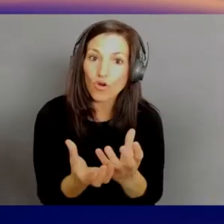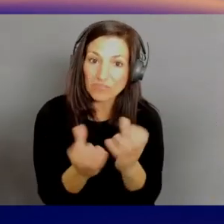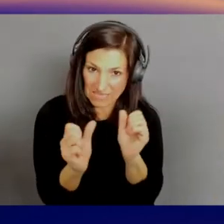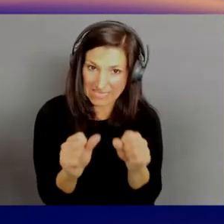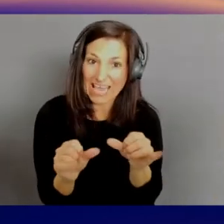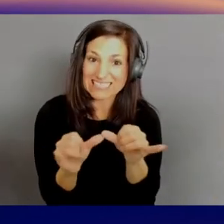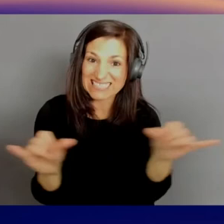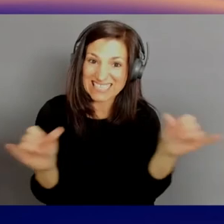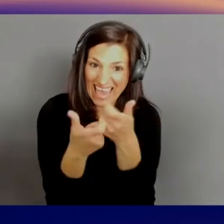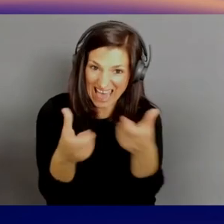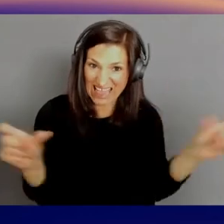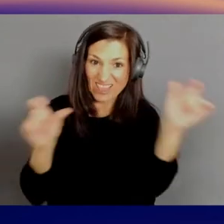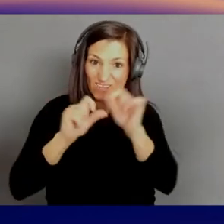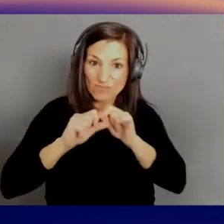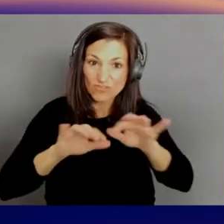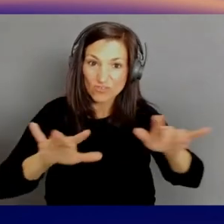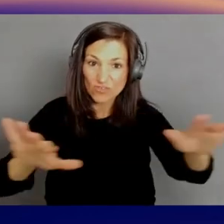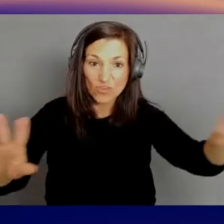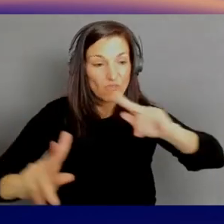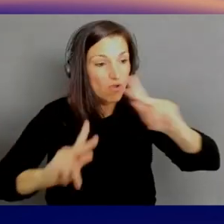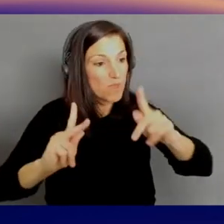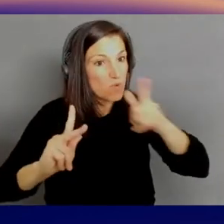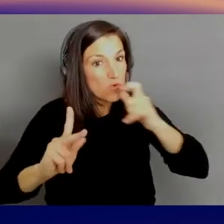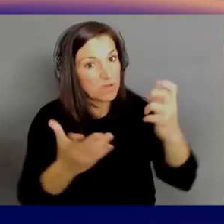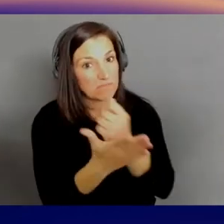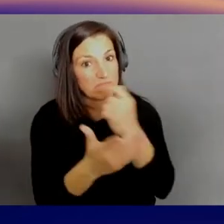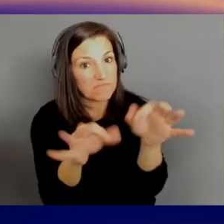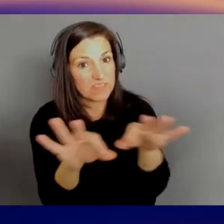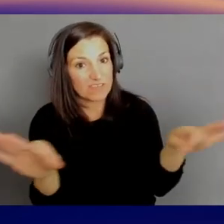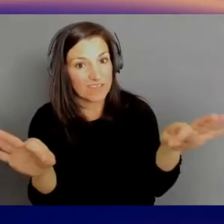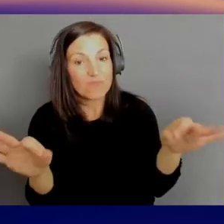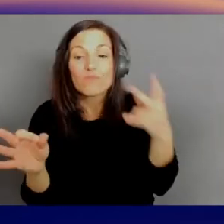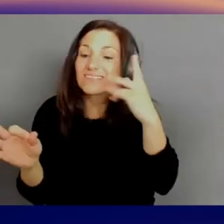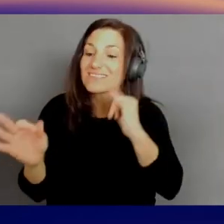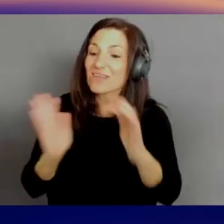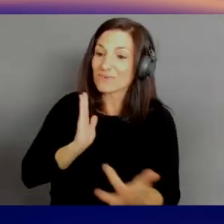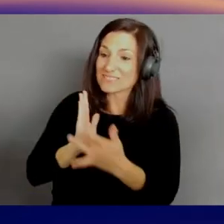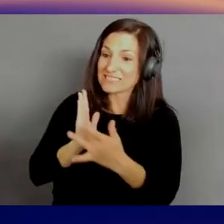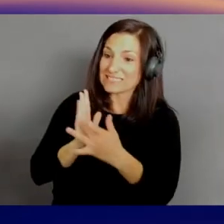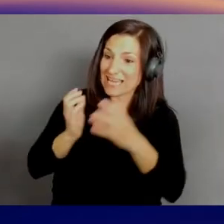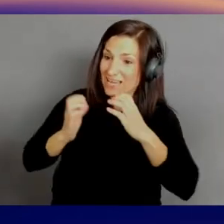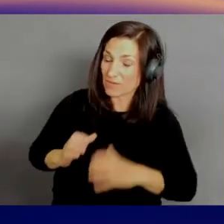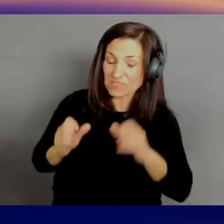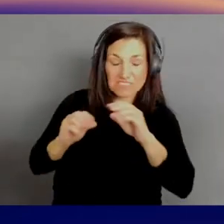We're seeing again, EdTech customers scaling around the world. But at the same time, they need to comply with standards,